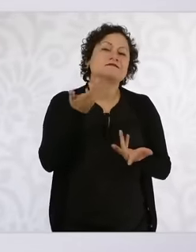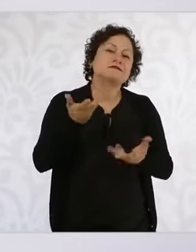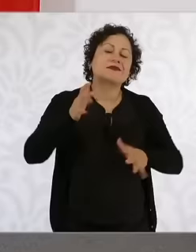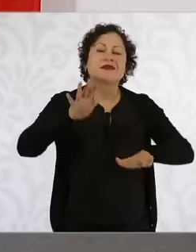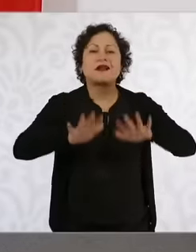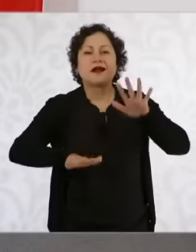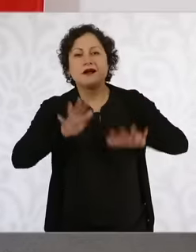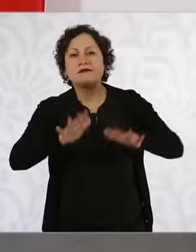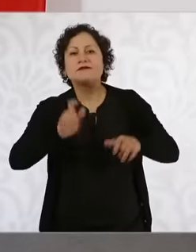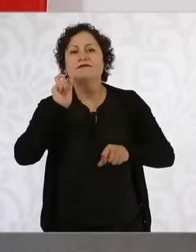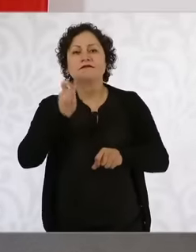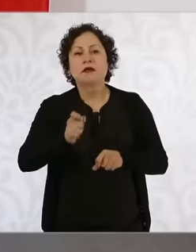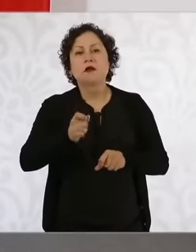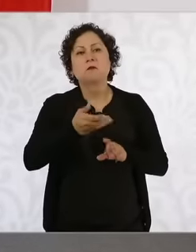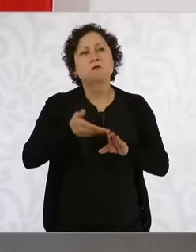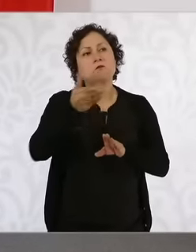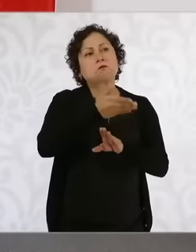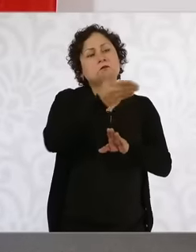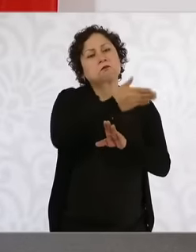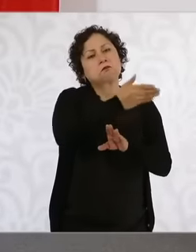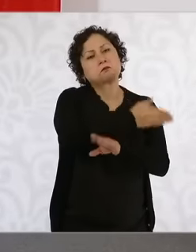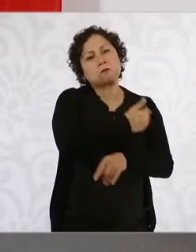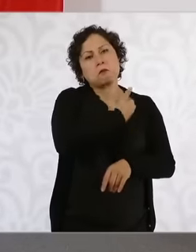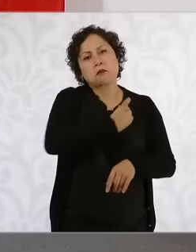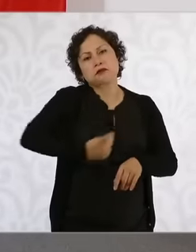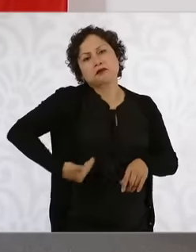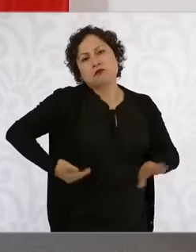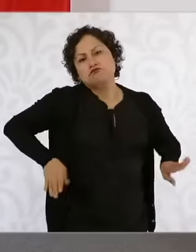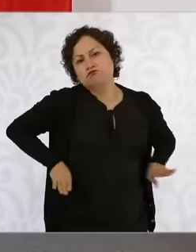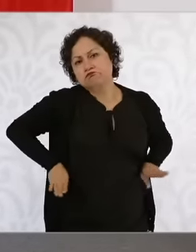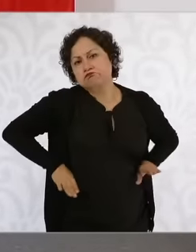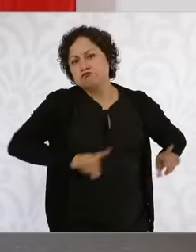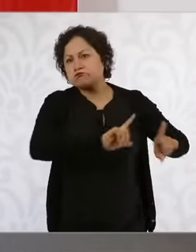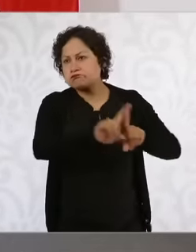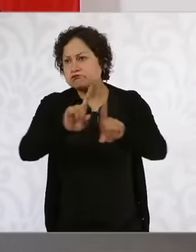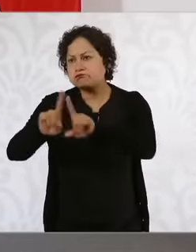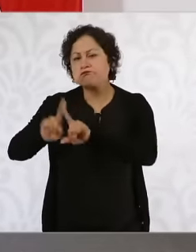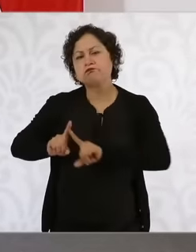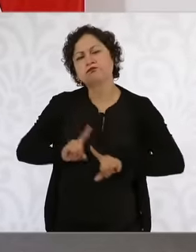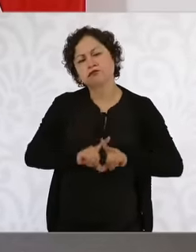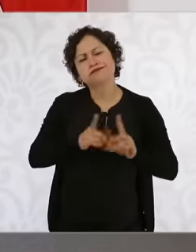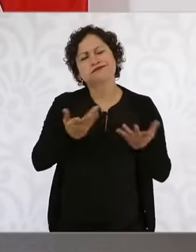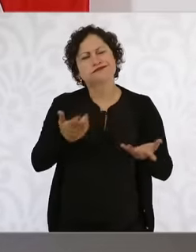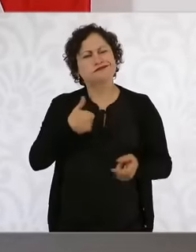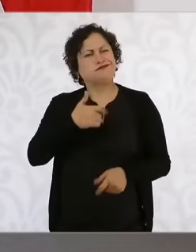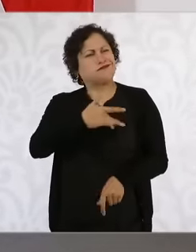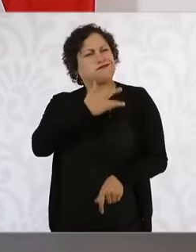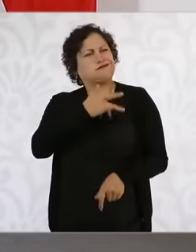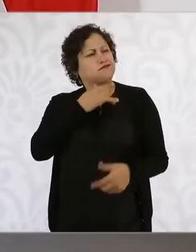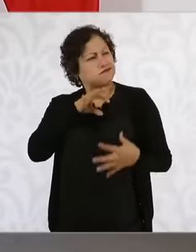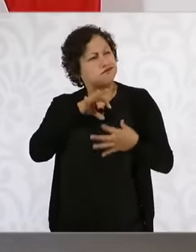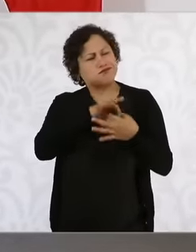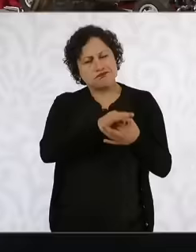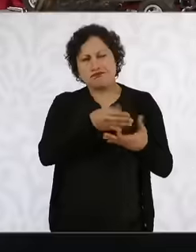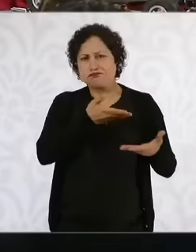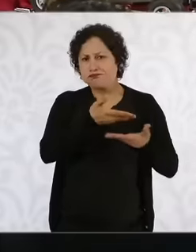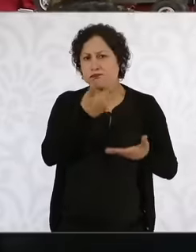the presidents but I am convinced that there will be a good relationship Thank you and changing